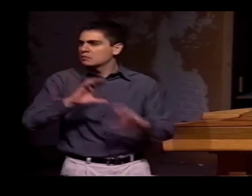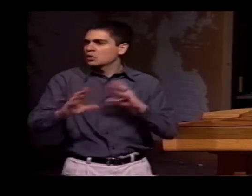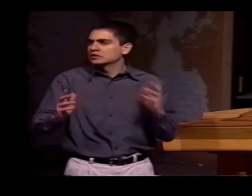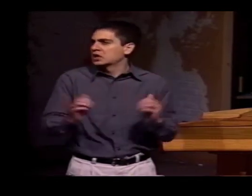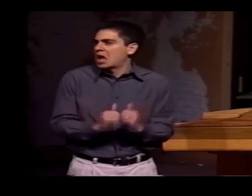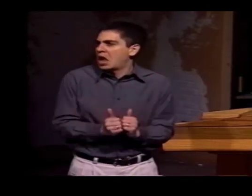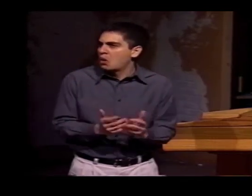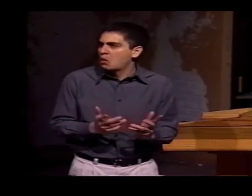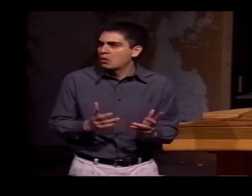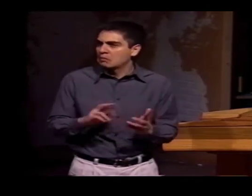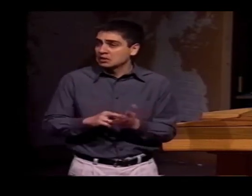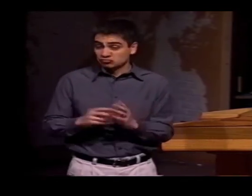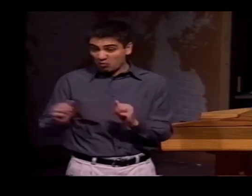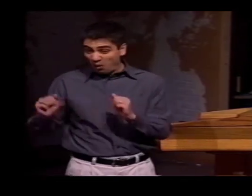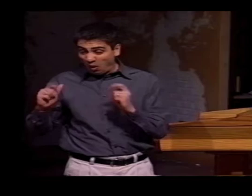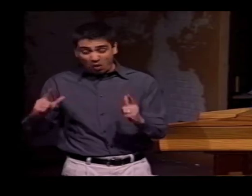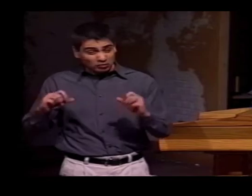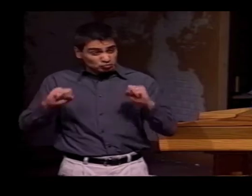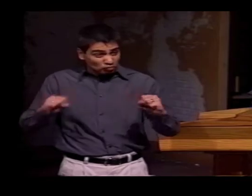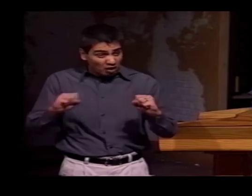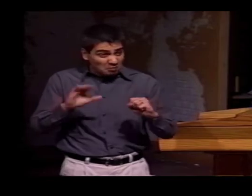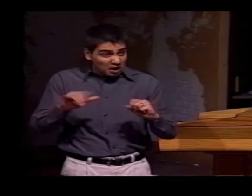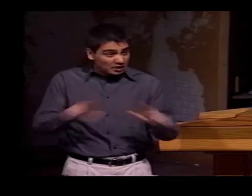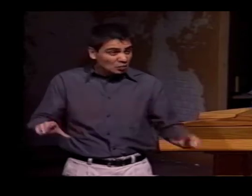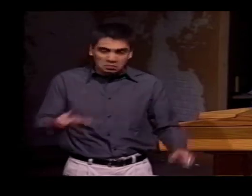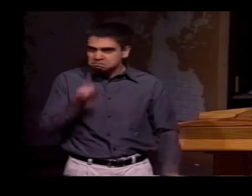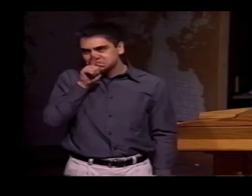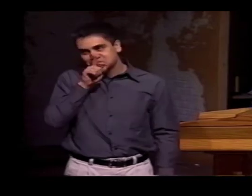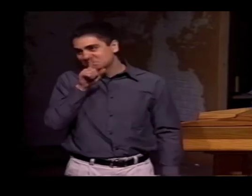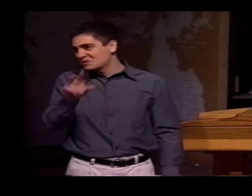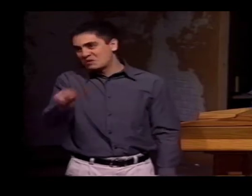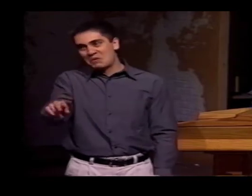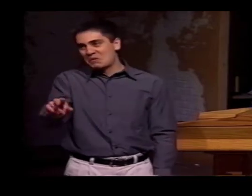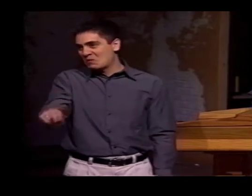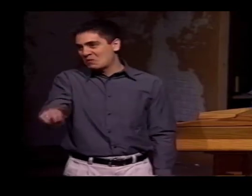HOW EVERYDAY COMMUNICATION WOULD LOOK. IF EVERYONE WAS COMPLETELY BILINGUAL,